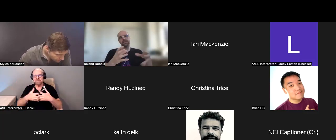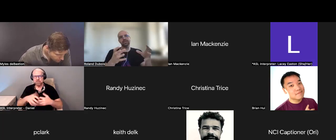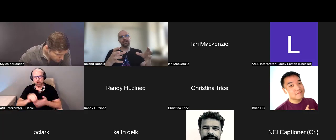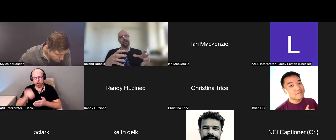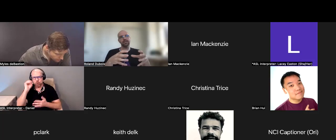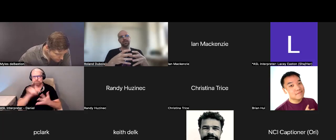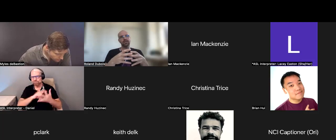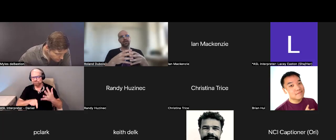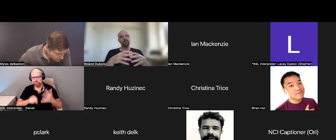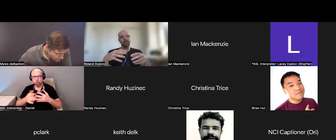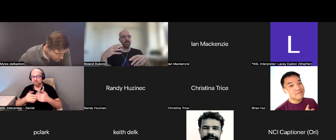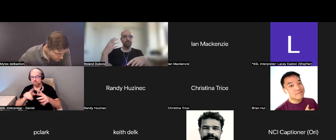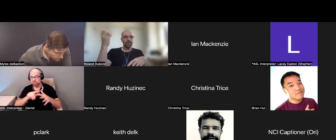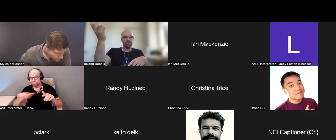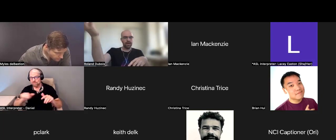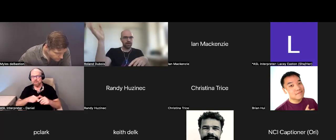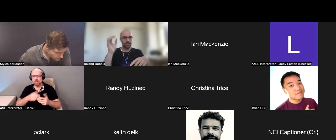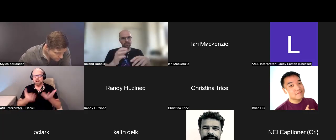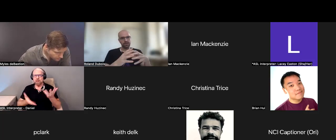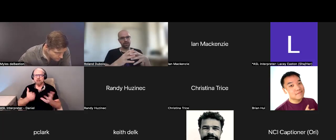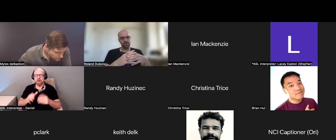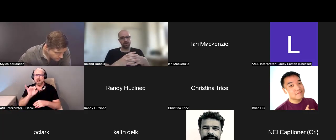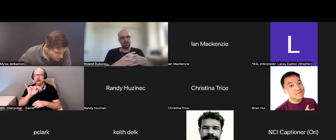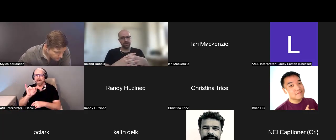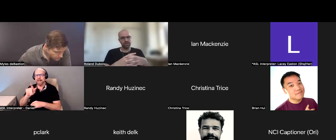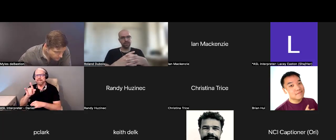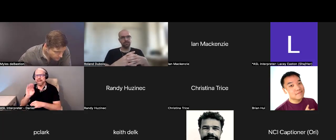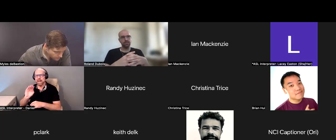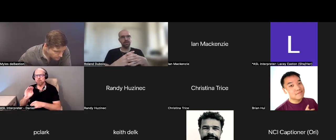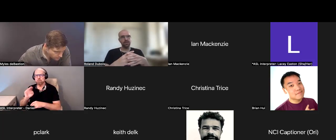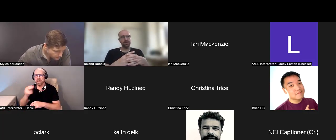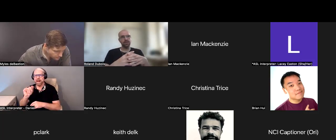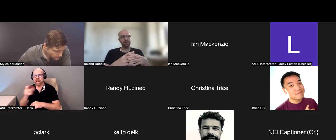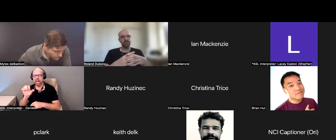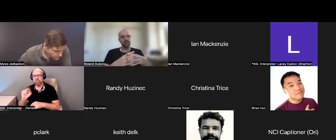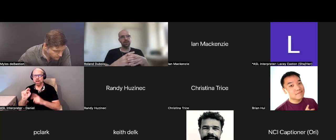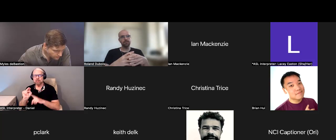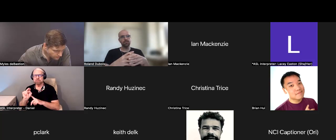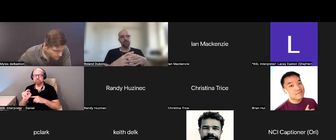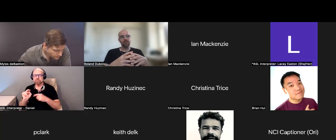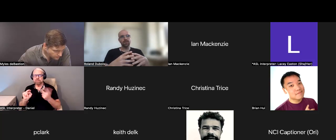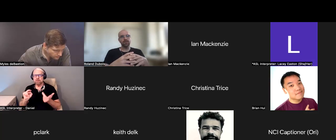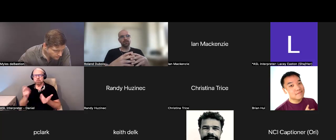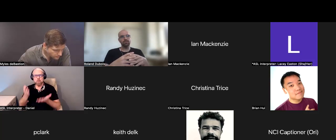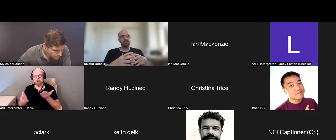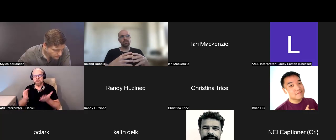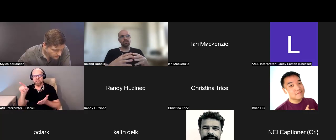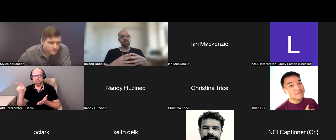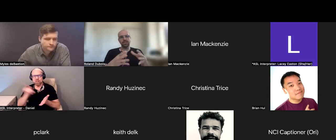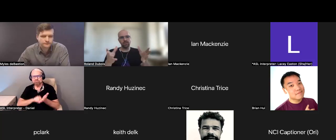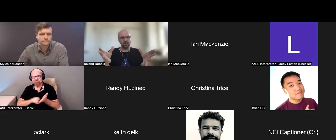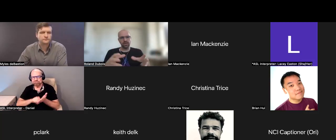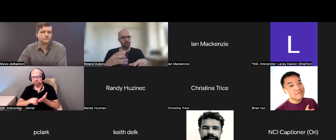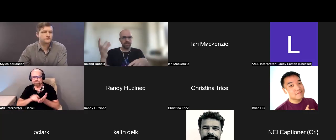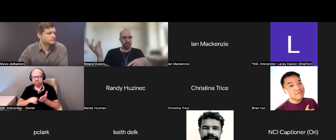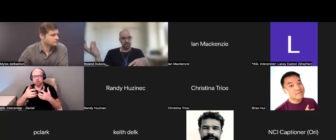Let's say there is an IBM Paca phone -- IBM Hackathon looking at machine learning automation.